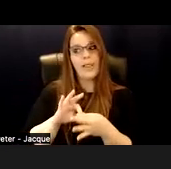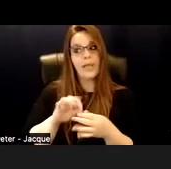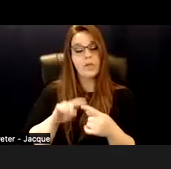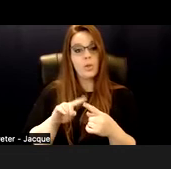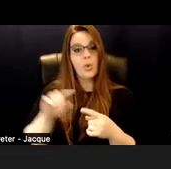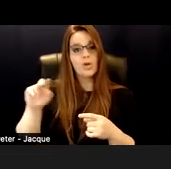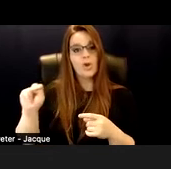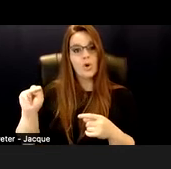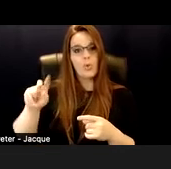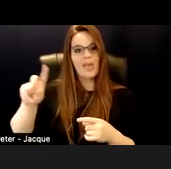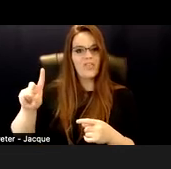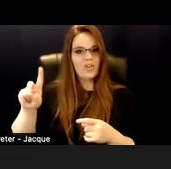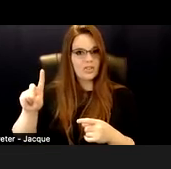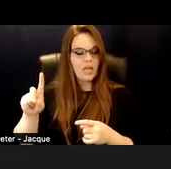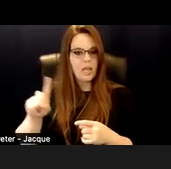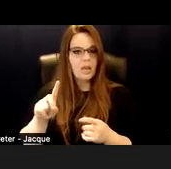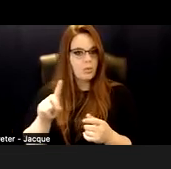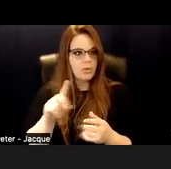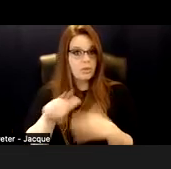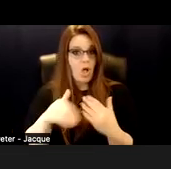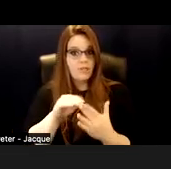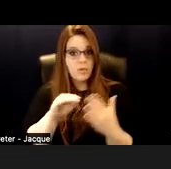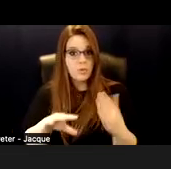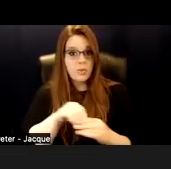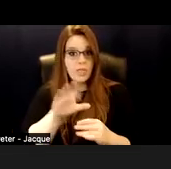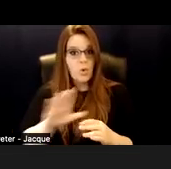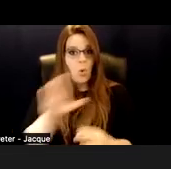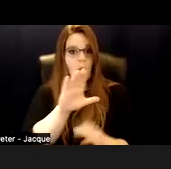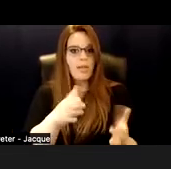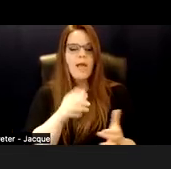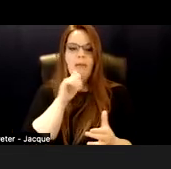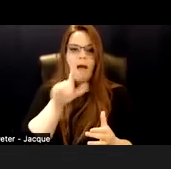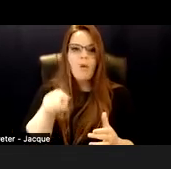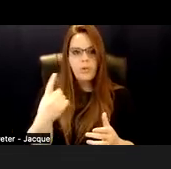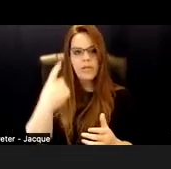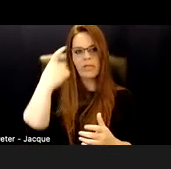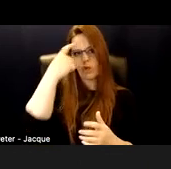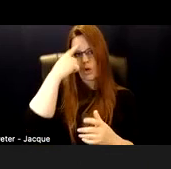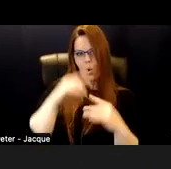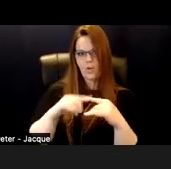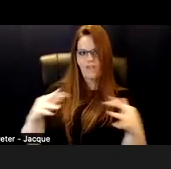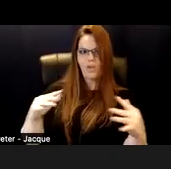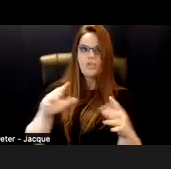is all the students in your classes, not only the neurodivergent ones. So let's take a look.